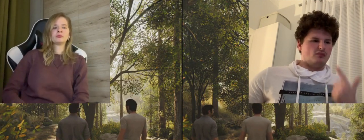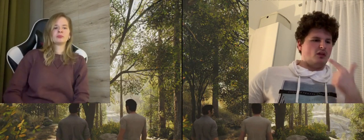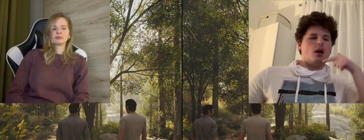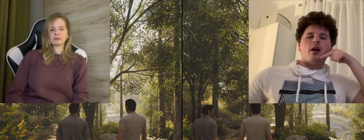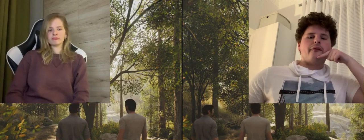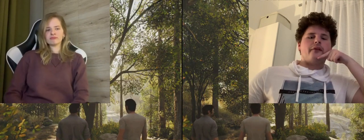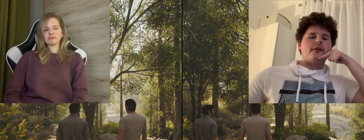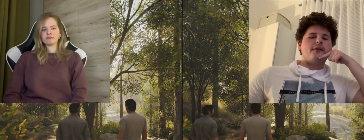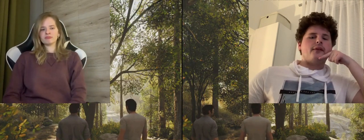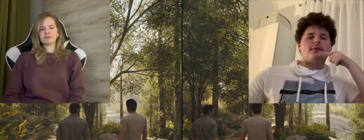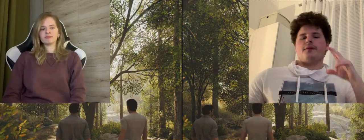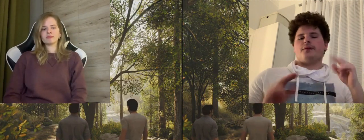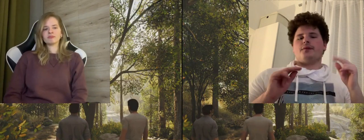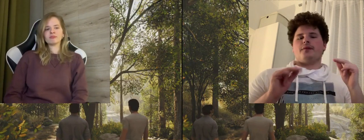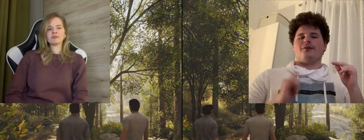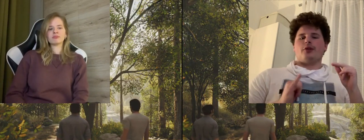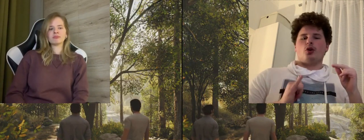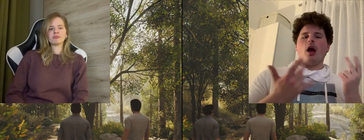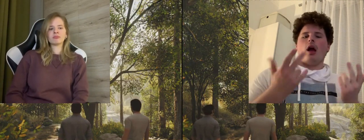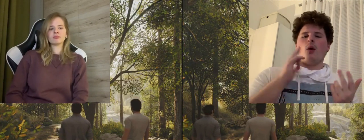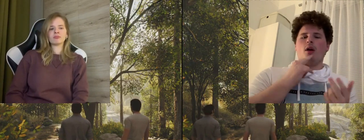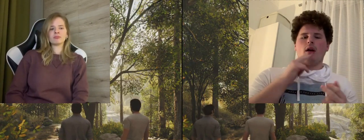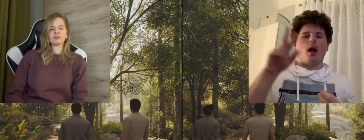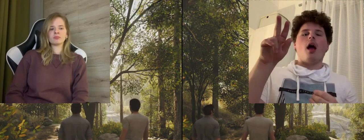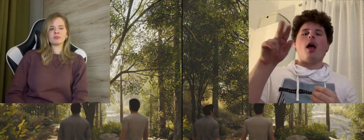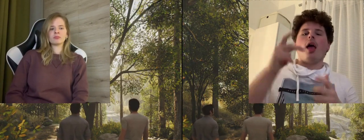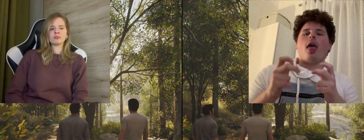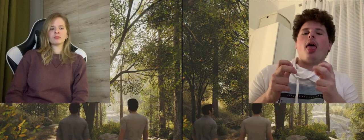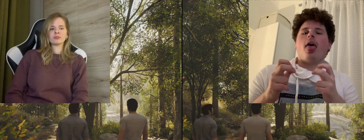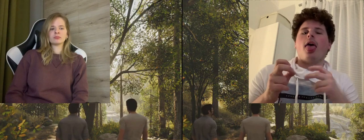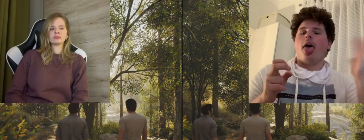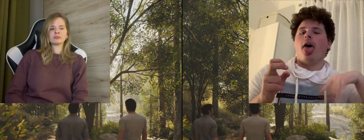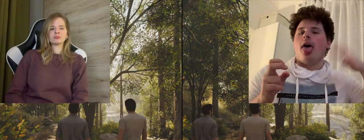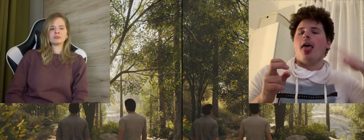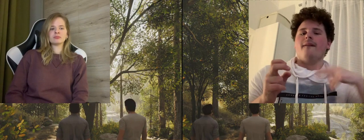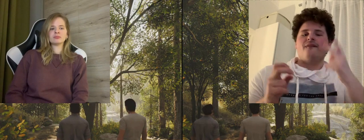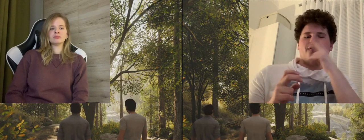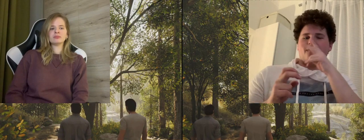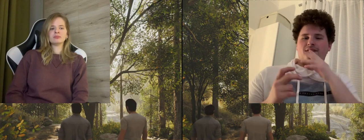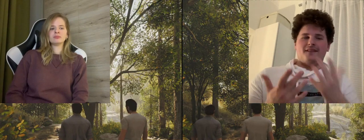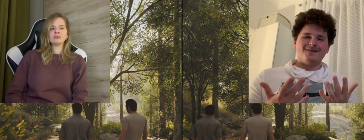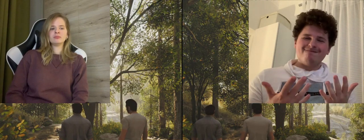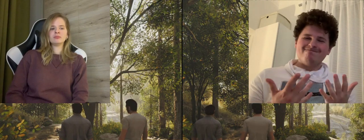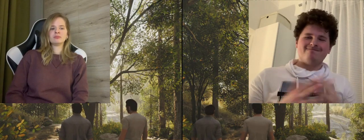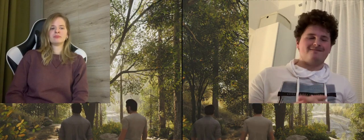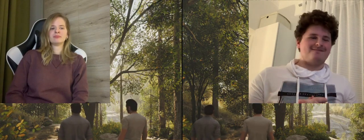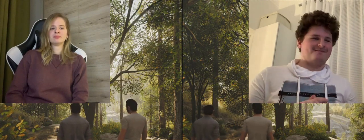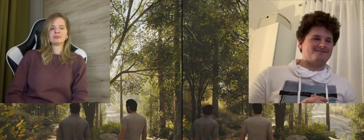A: Well, the Słyszyków are more comfortable because they can hear and talk without a problem and the deaf, unfortunately not, someone focuses more on the game and it will be difficult to contact him / her directly